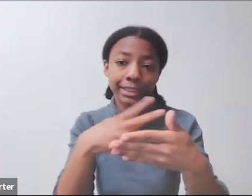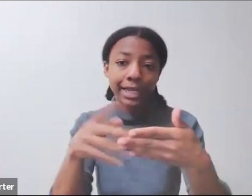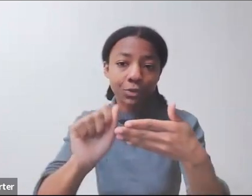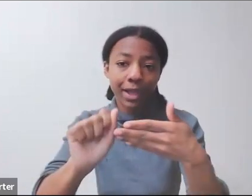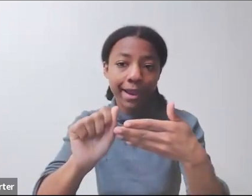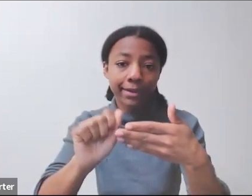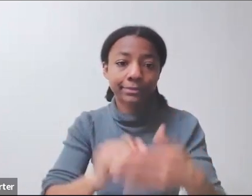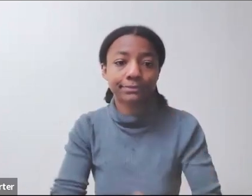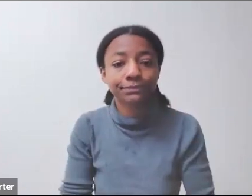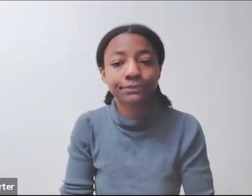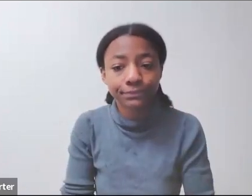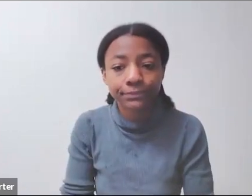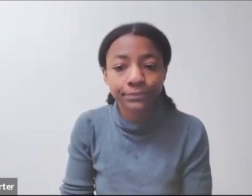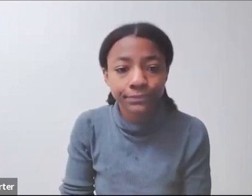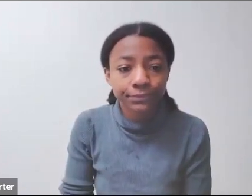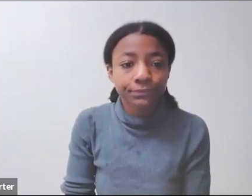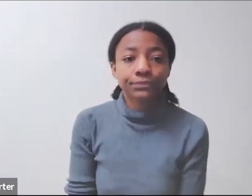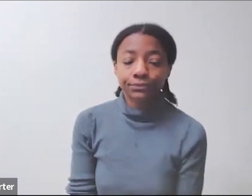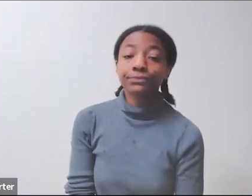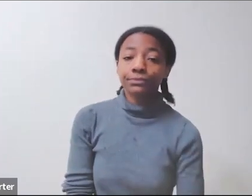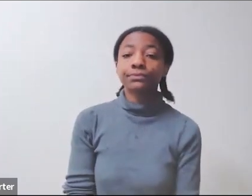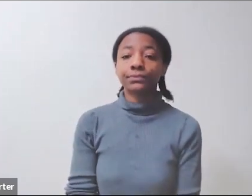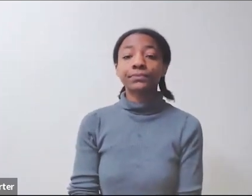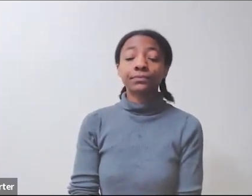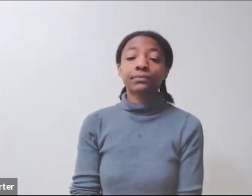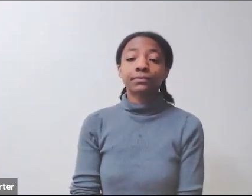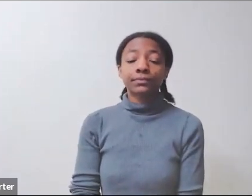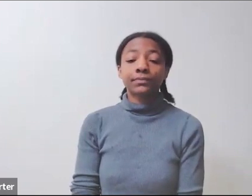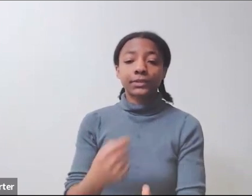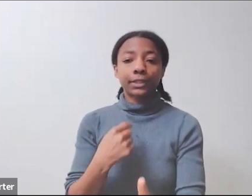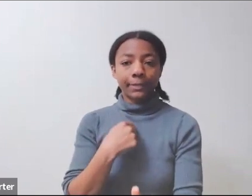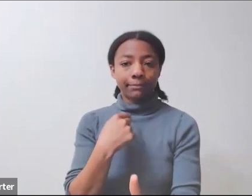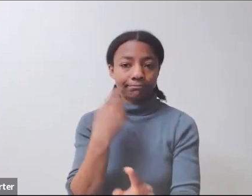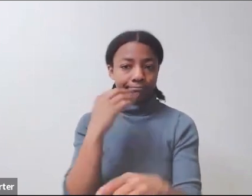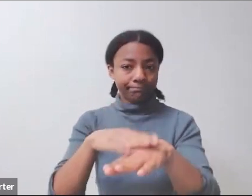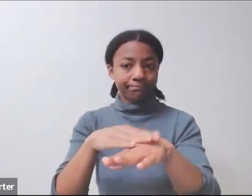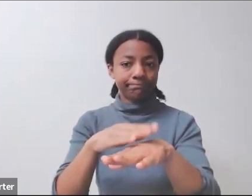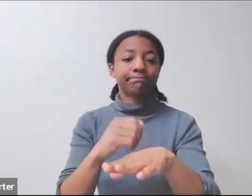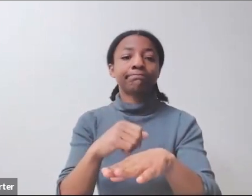It's USAJOBS. It's not USAID jobs. I wrote that incorrectly. When you're there,